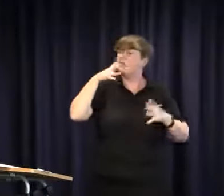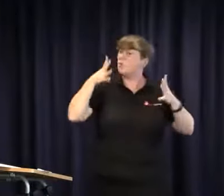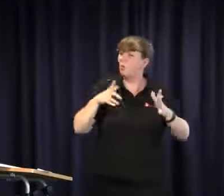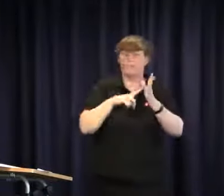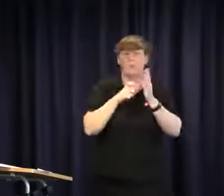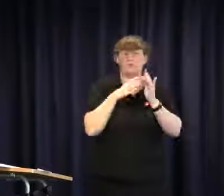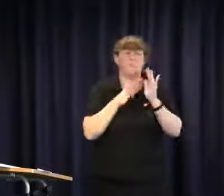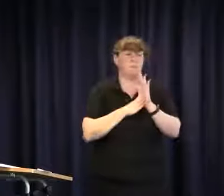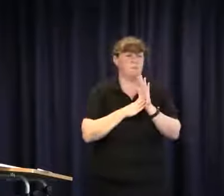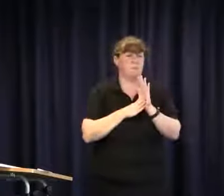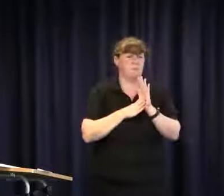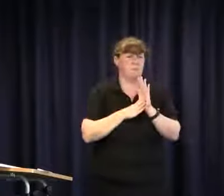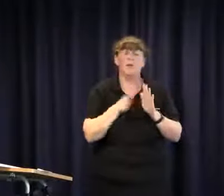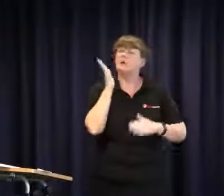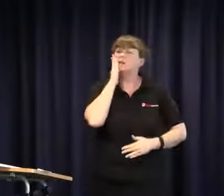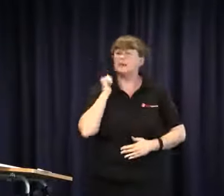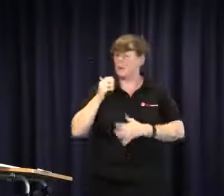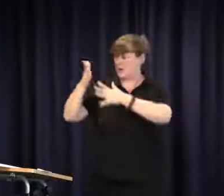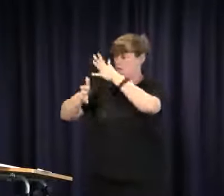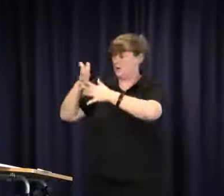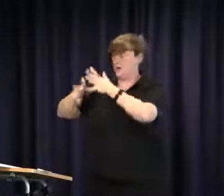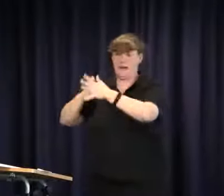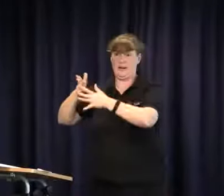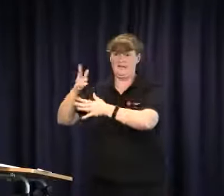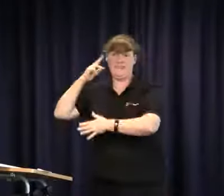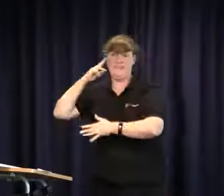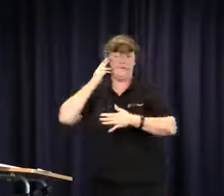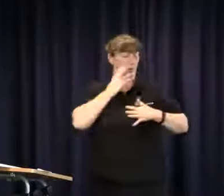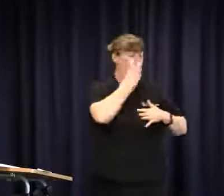we have to fit in with them and this really is audism, no matter how you put it. Whether